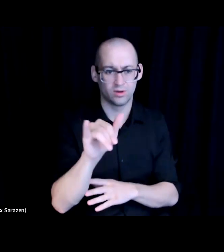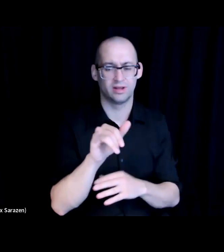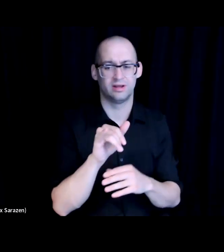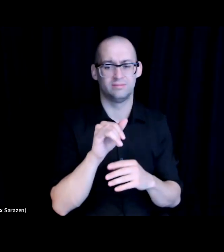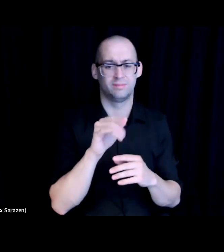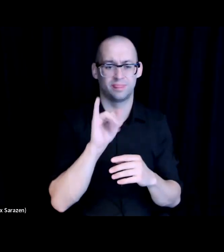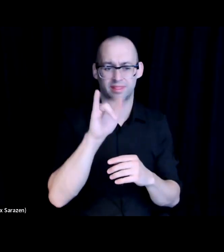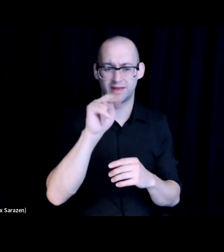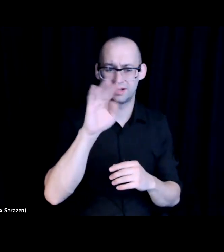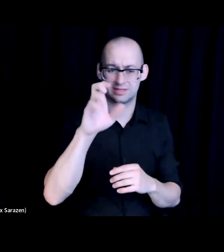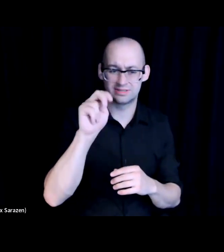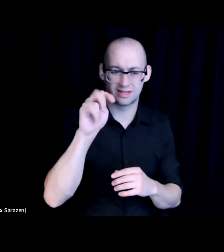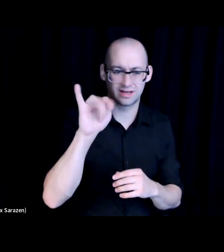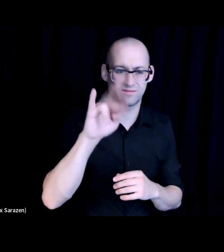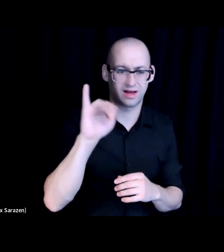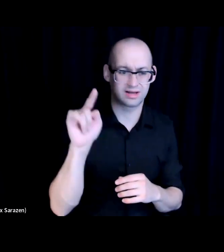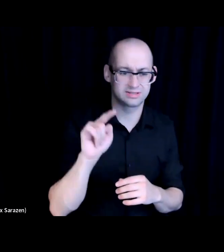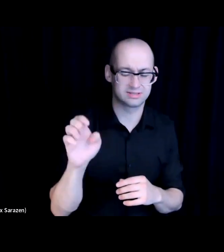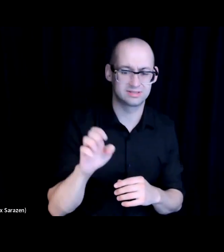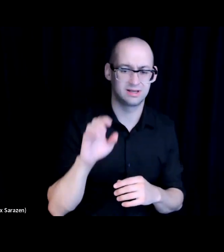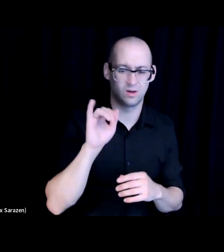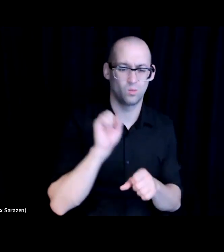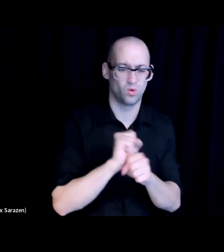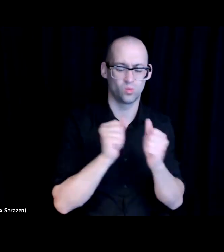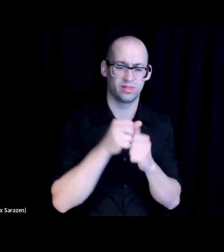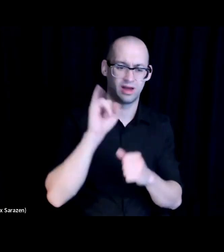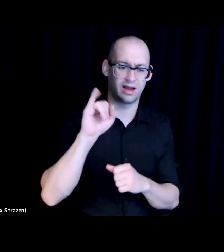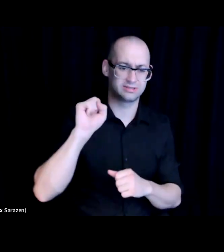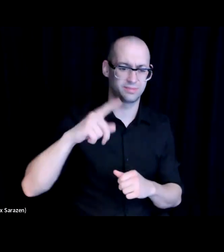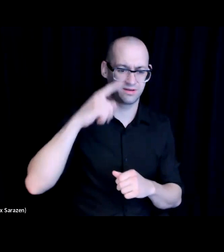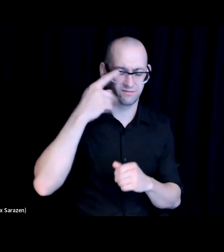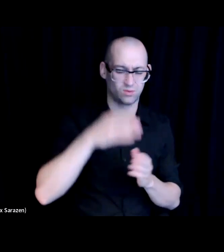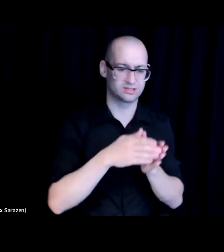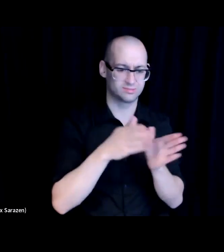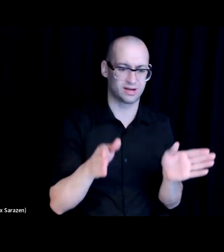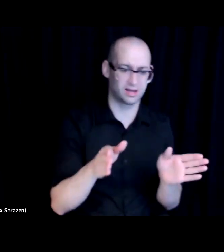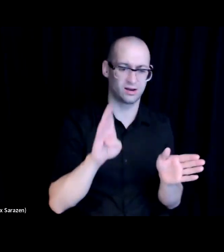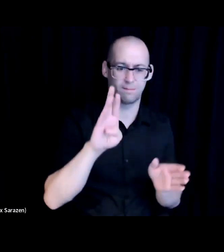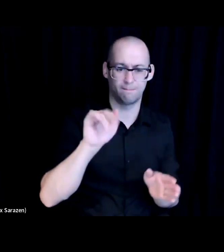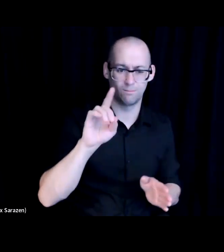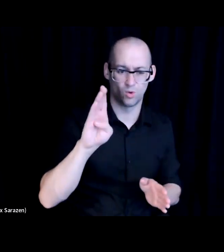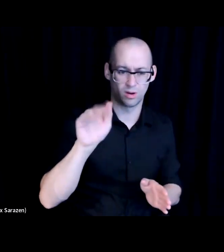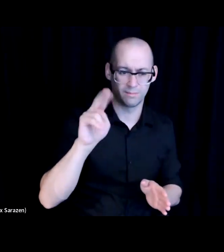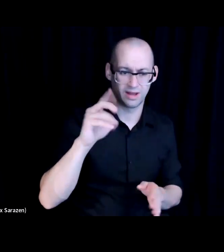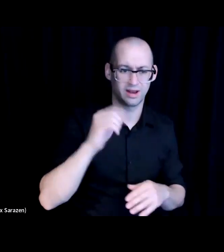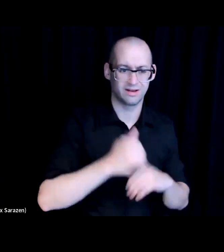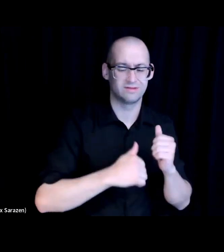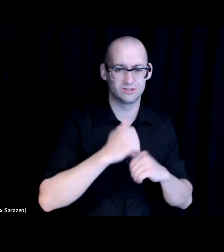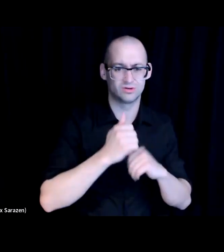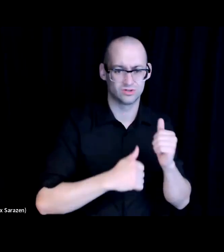We also work with internet service providers to expand broadband infrastructure within these counties. So that is one component of our work.